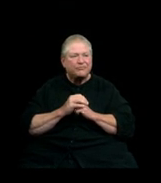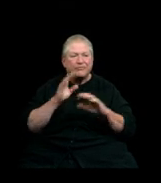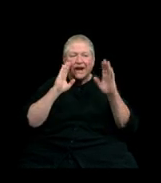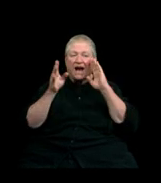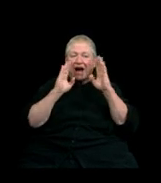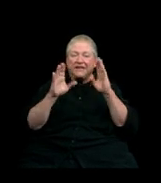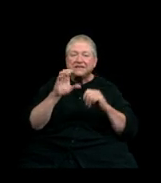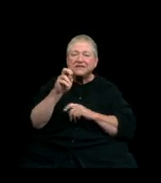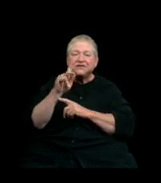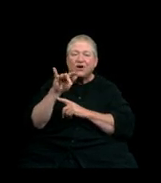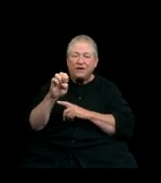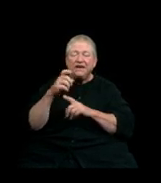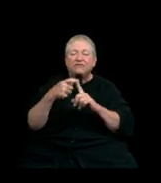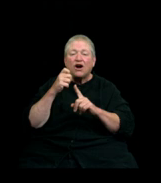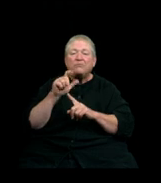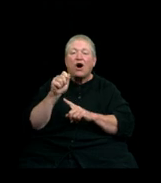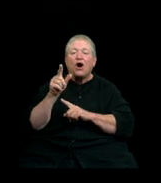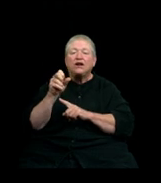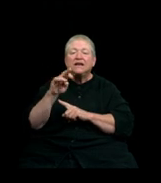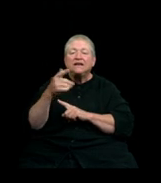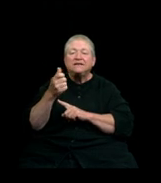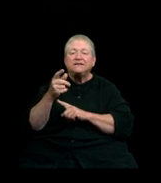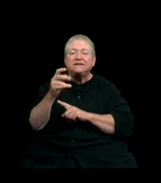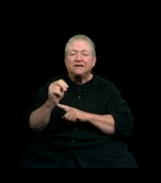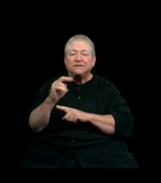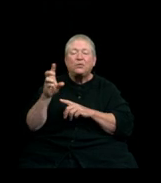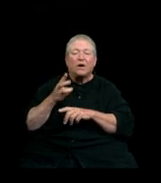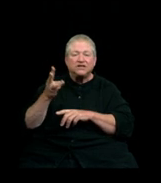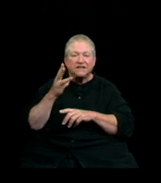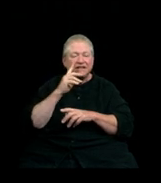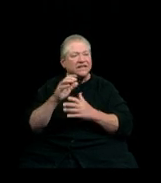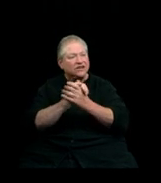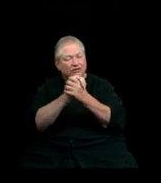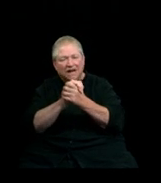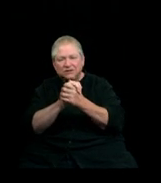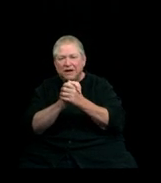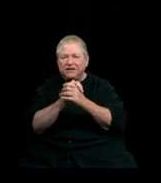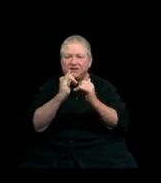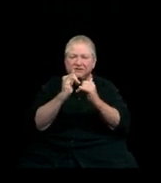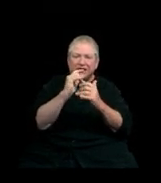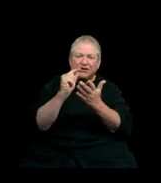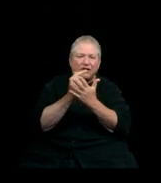Hi, this is Cody from Arlington, Washington. Congratulations fellow Western graduates, even through a pandemic, we did it!